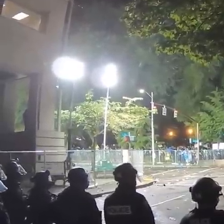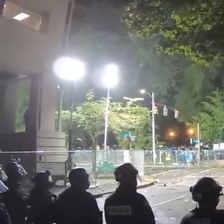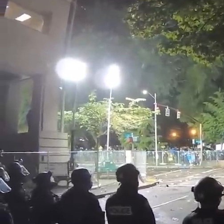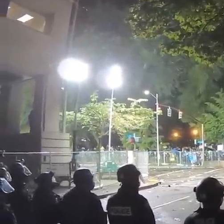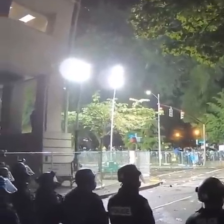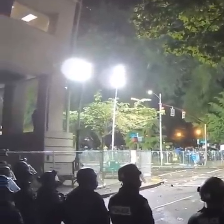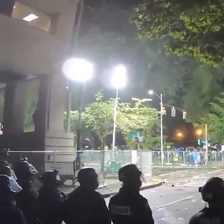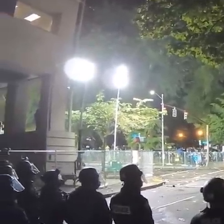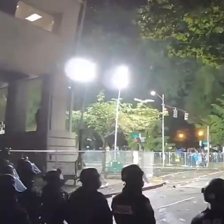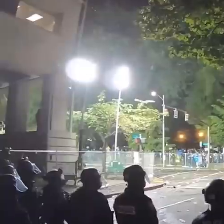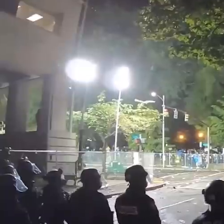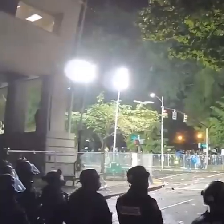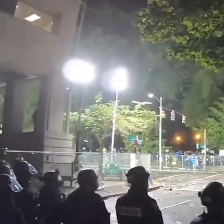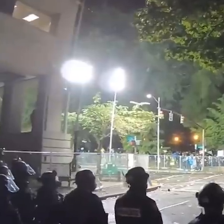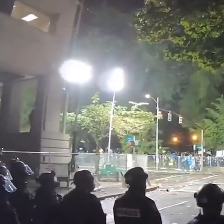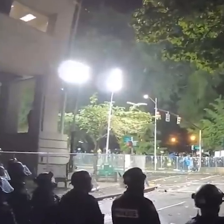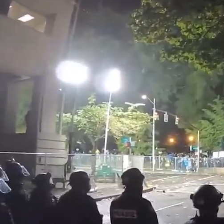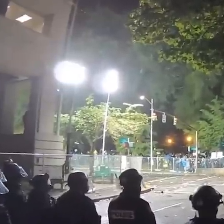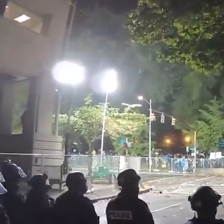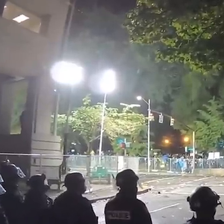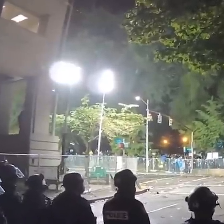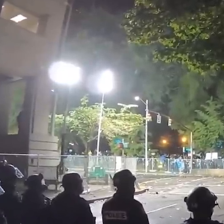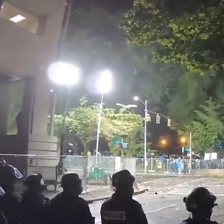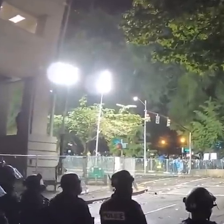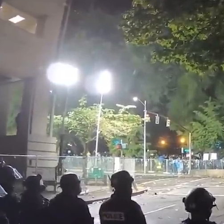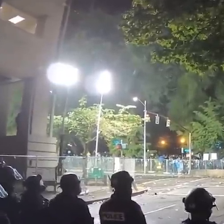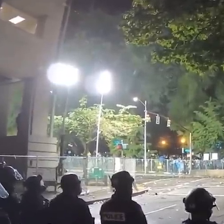We wanted to get that focus again away from